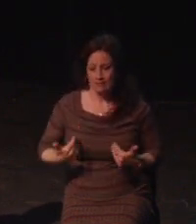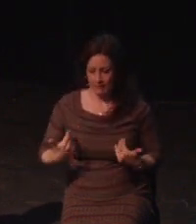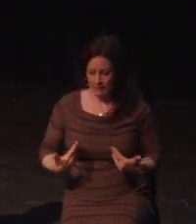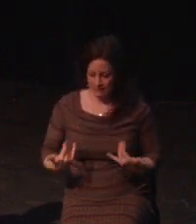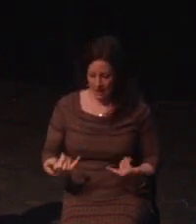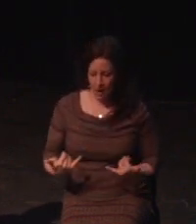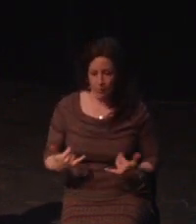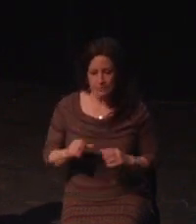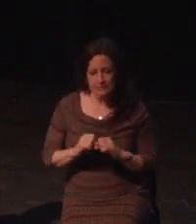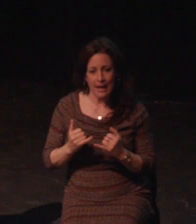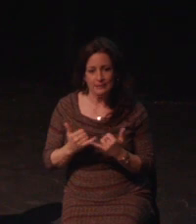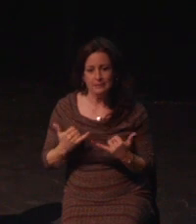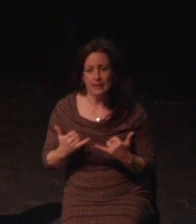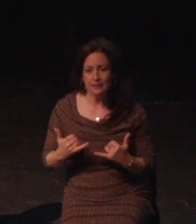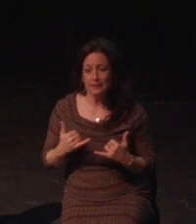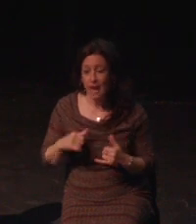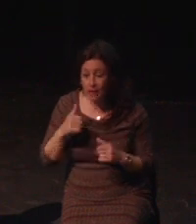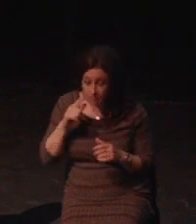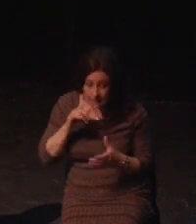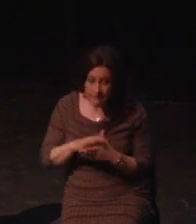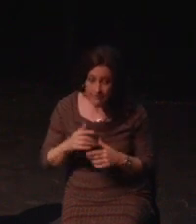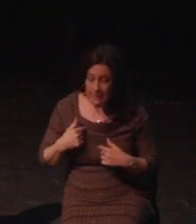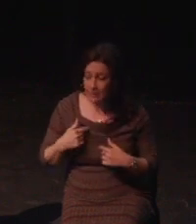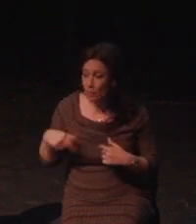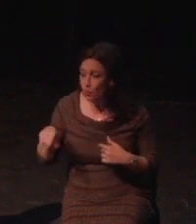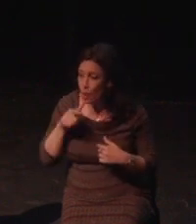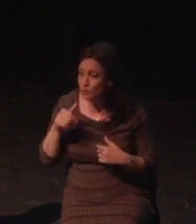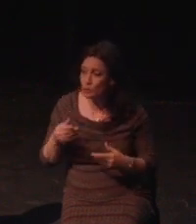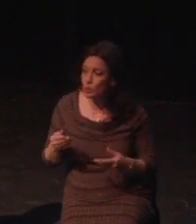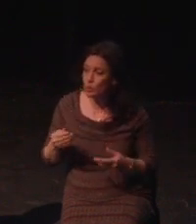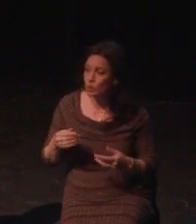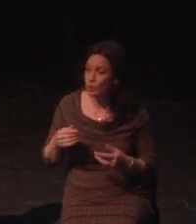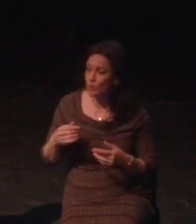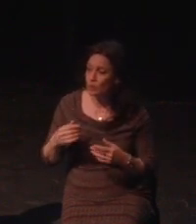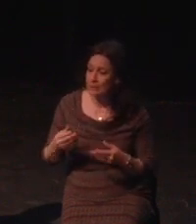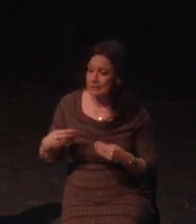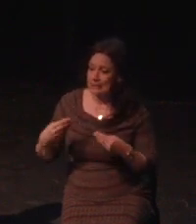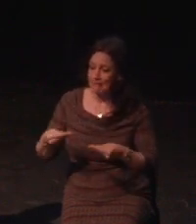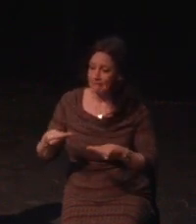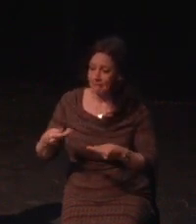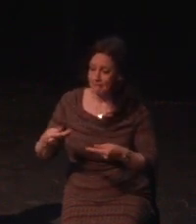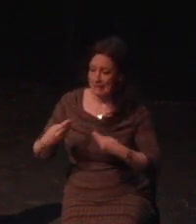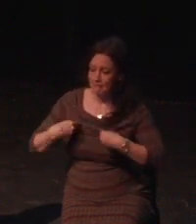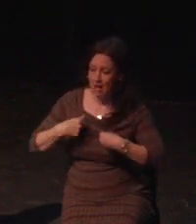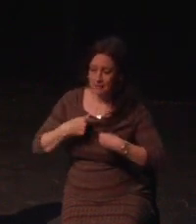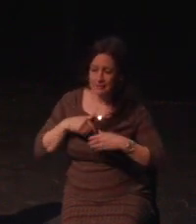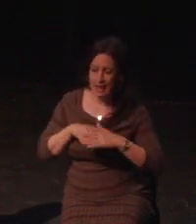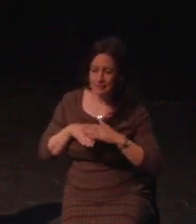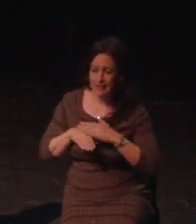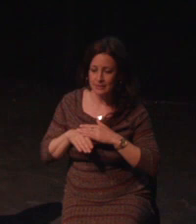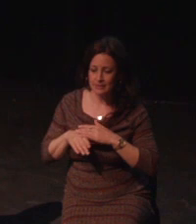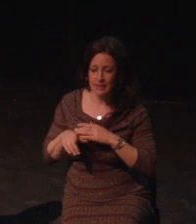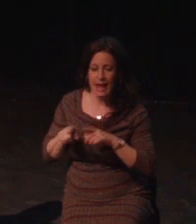but stealth, mystery, thieving, and roguing, how could I not be excited. It was just the pick me up I needed. I was wrong.